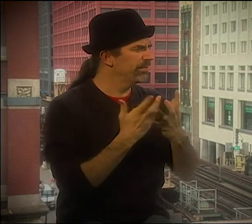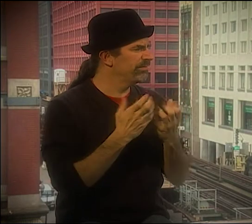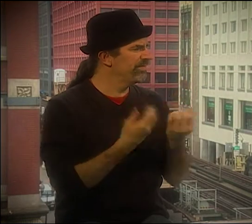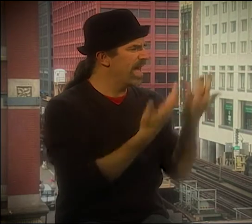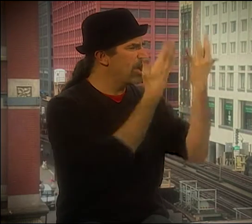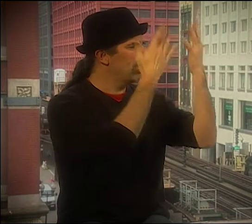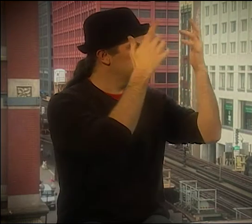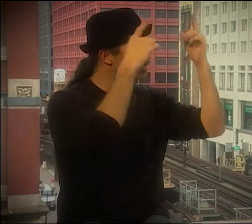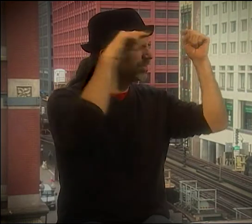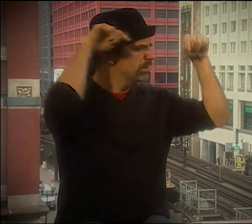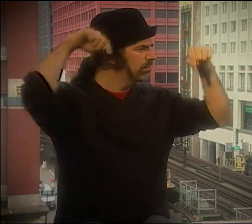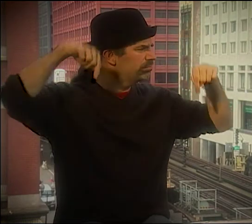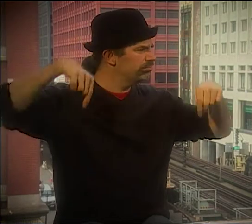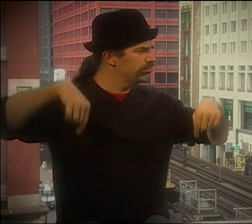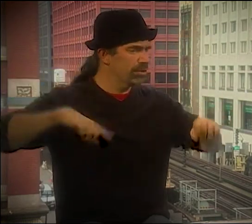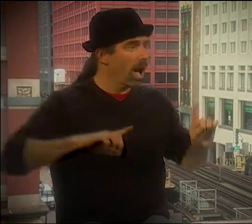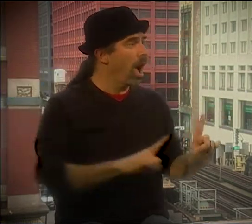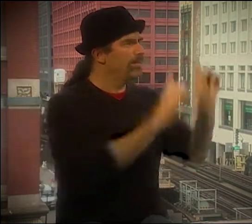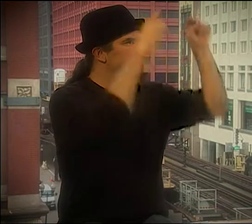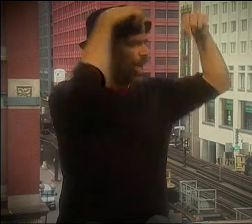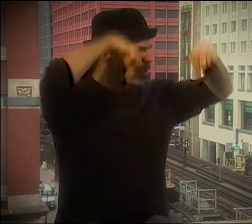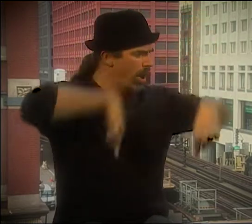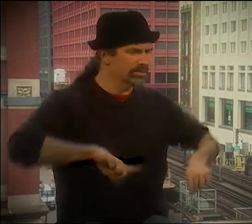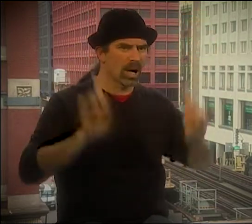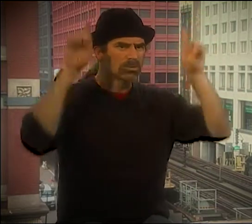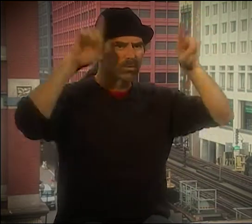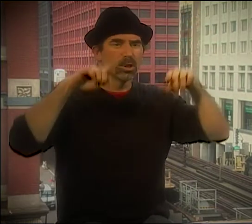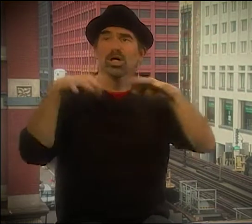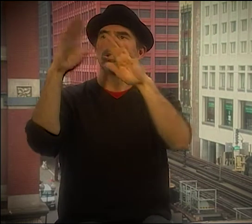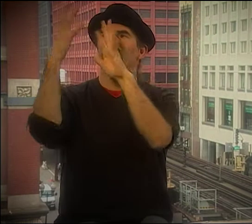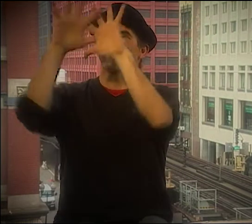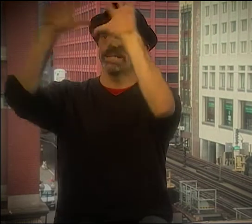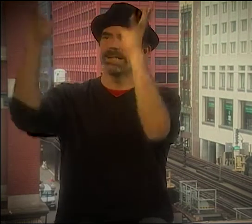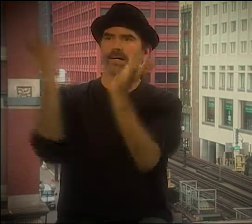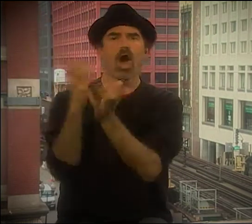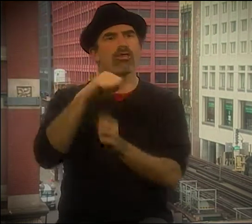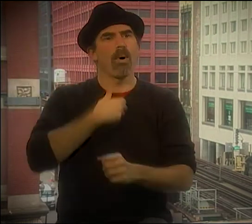VALLI INCORPORATES SOME OF THOSE TECHNIQUES, TOO, LIKE IN THE OLD "SUMMER HOUSE" POEM.